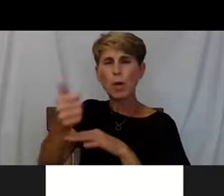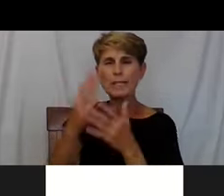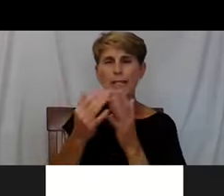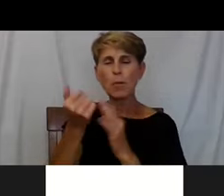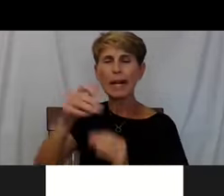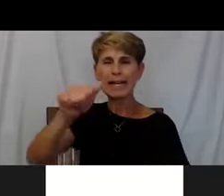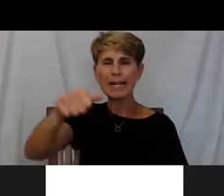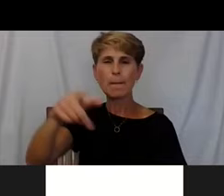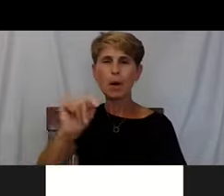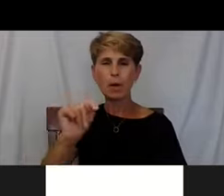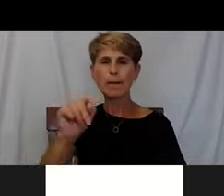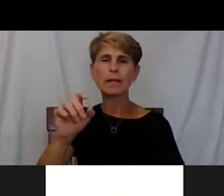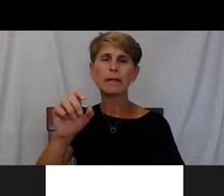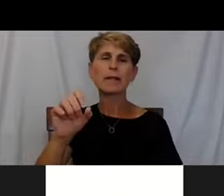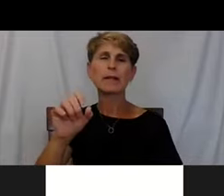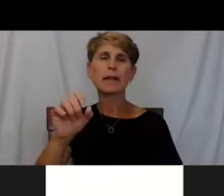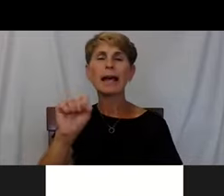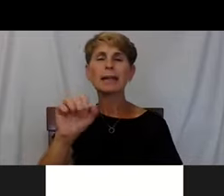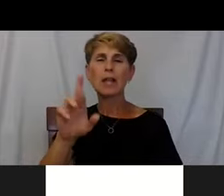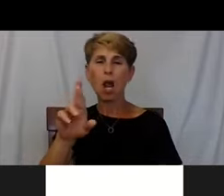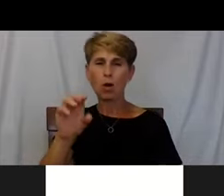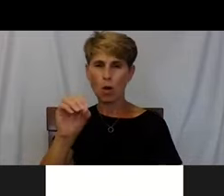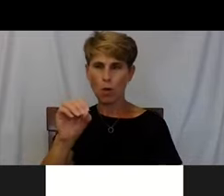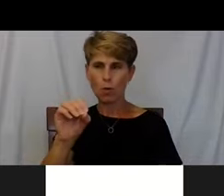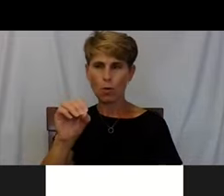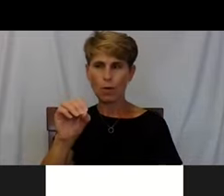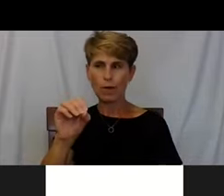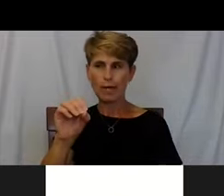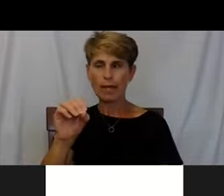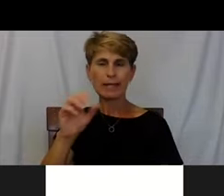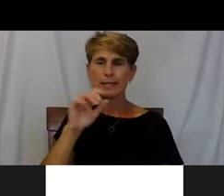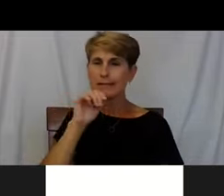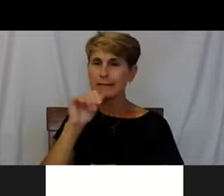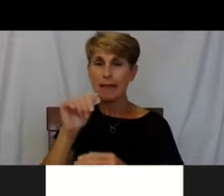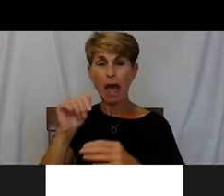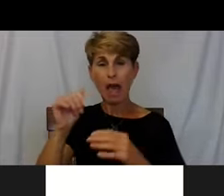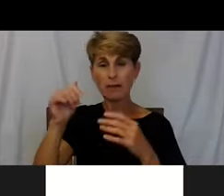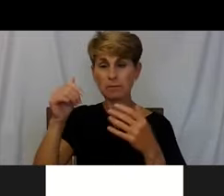is not the end of their housing assistance.